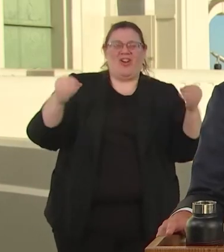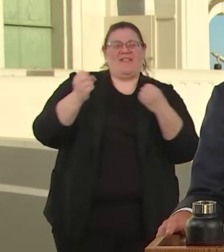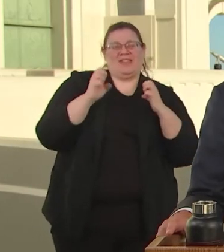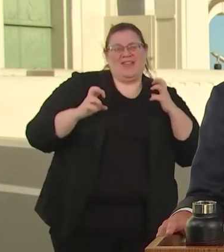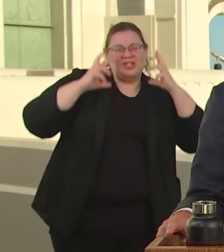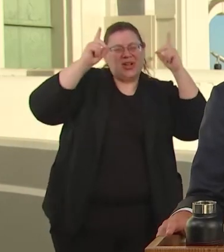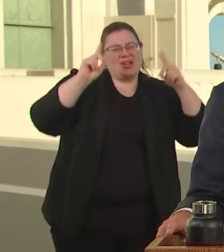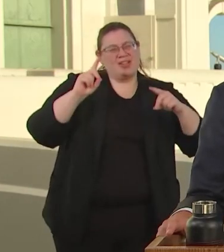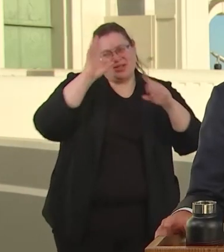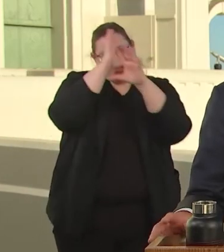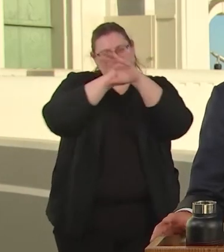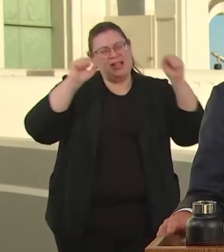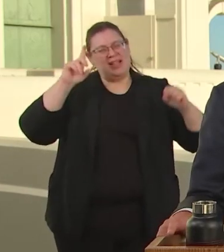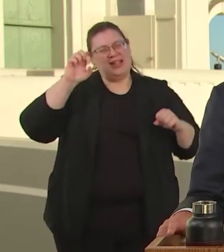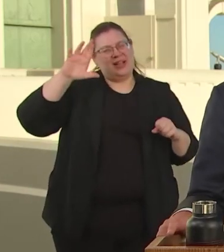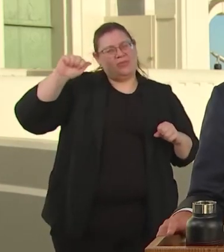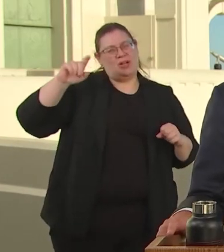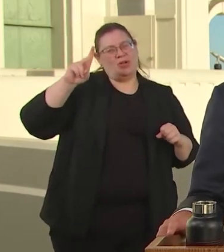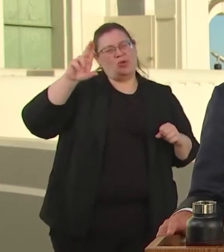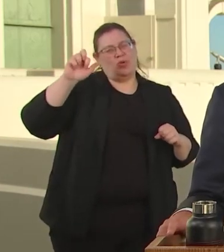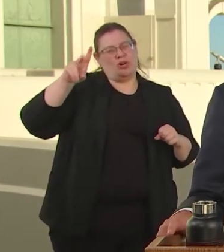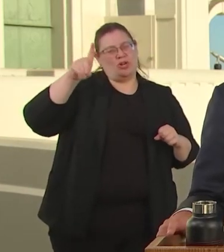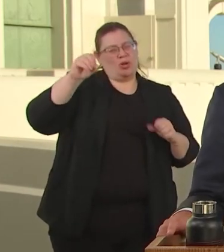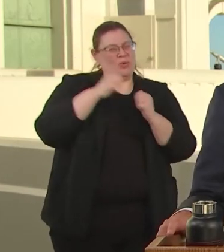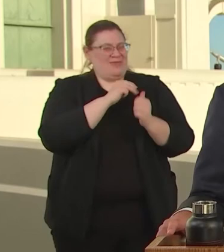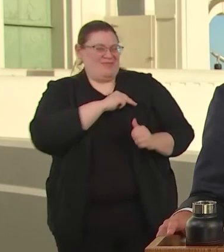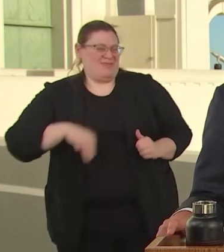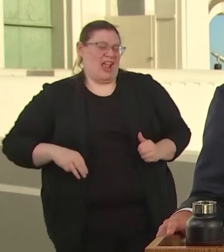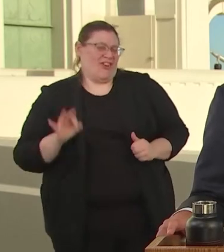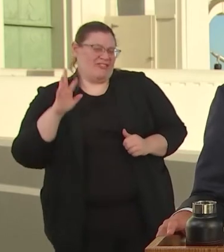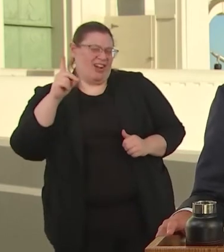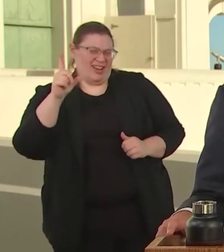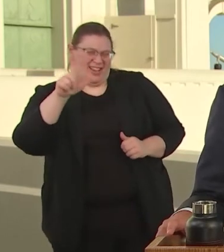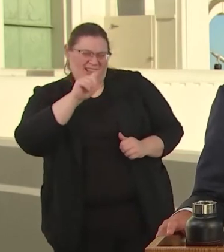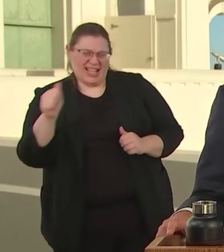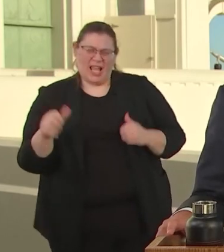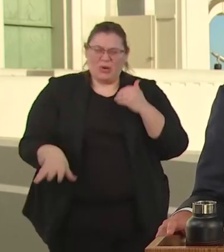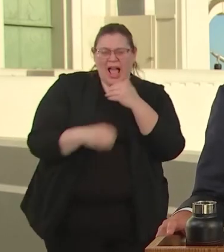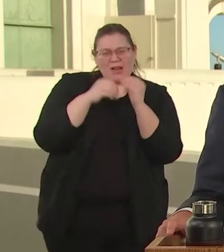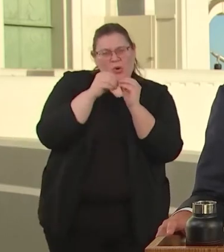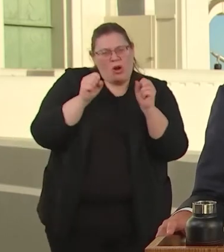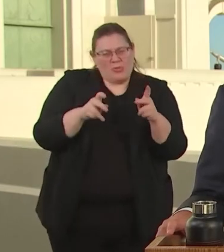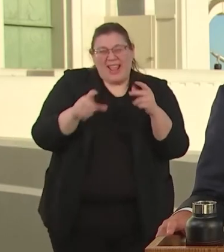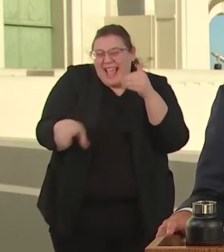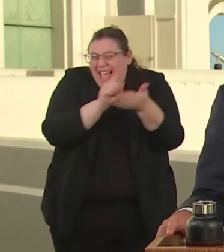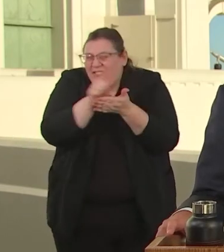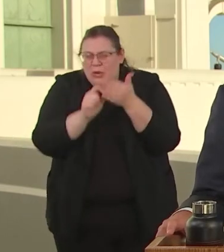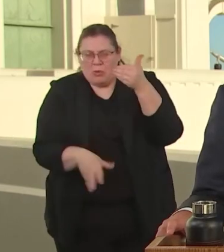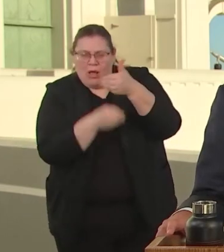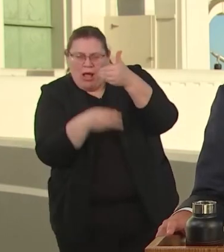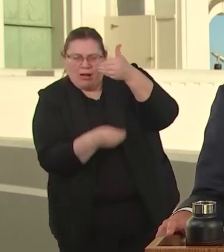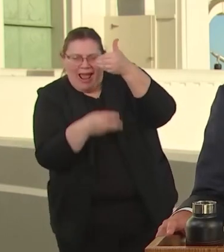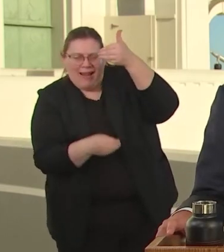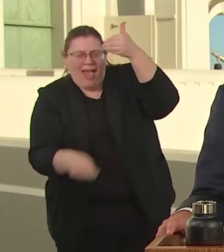GOING TO KEEP ADDING MORE OPPORTUNITIES EACH WEEK AS SUMMER APPROACHES.